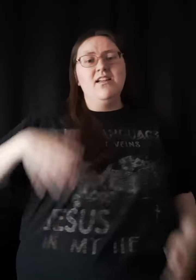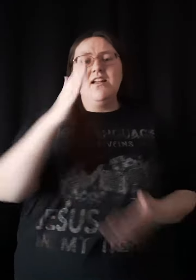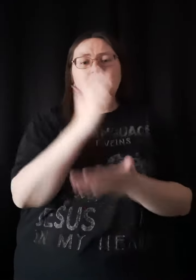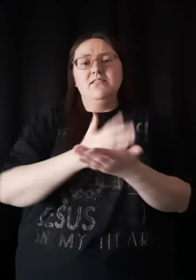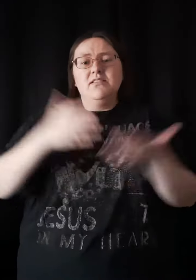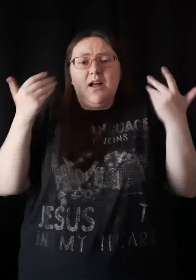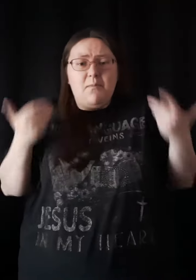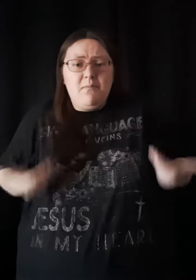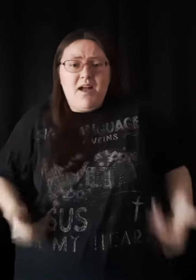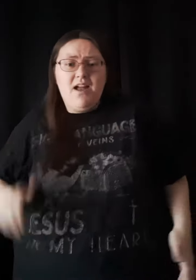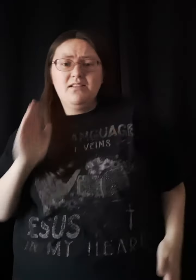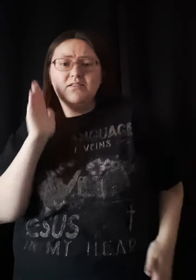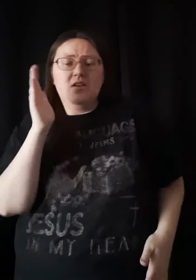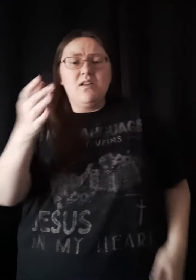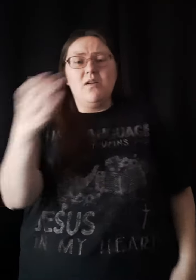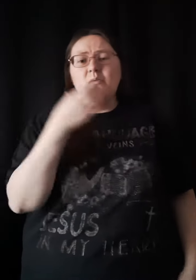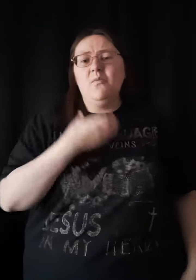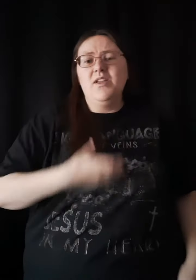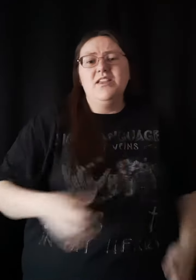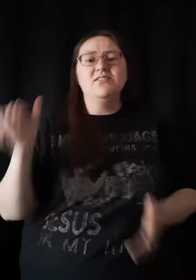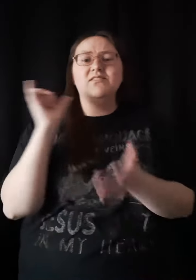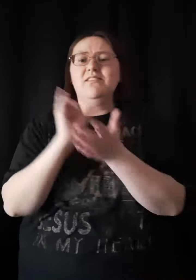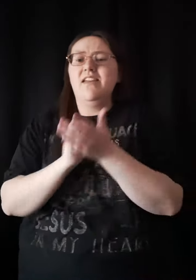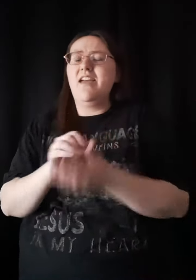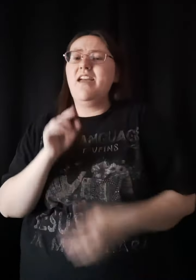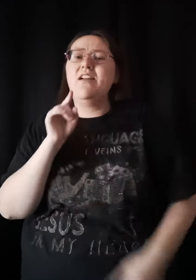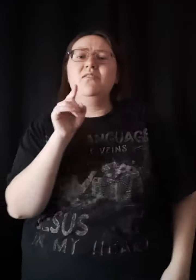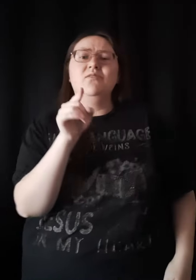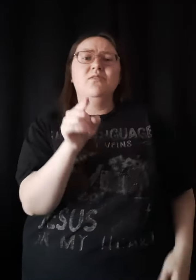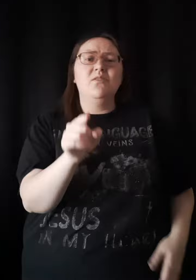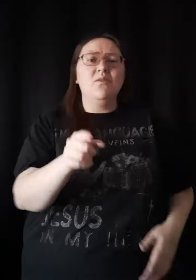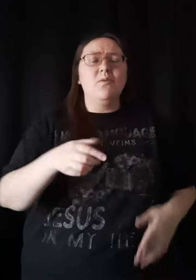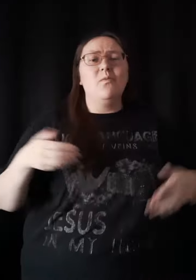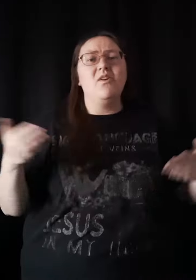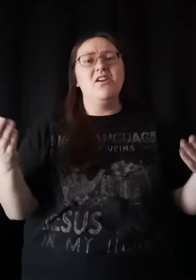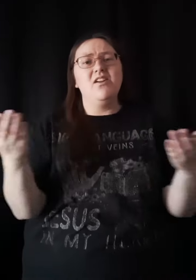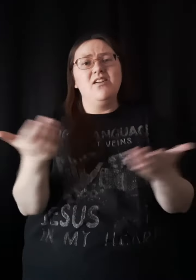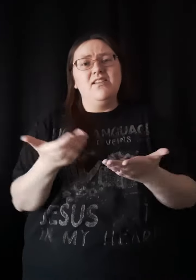Somebody is gonna wish that you were here